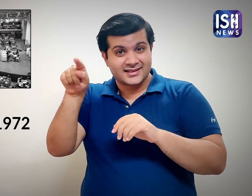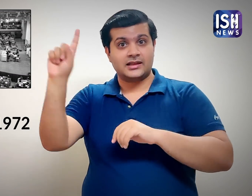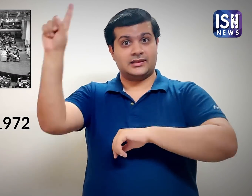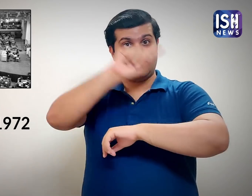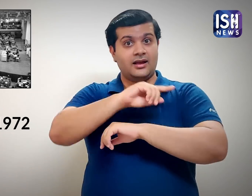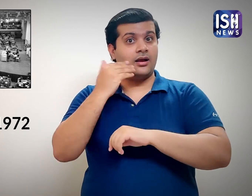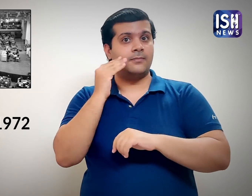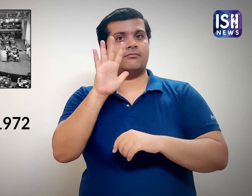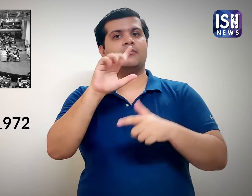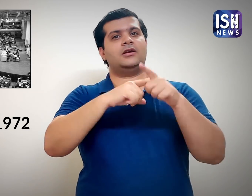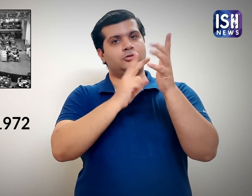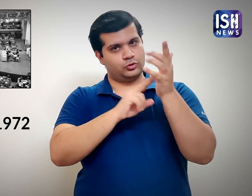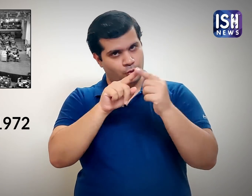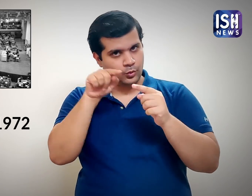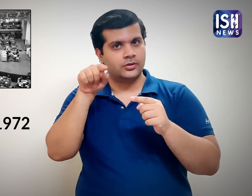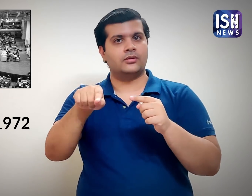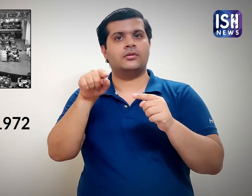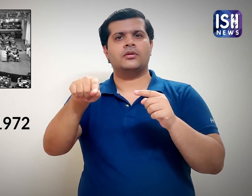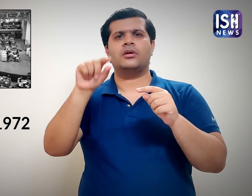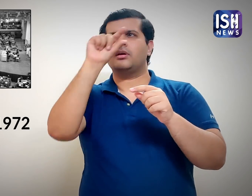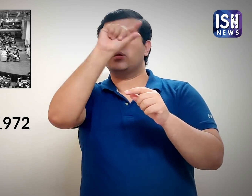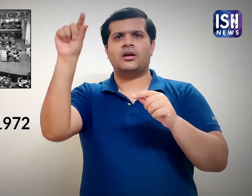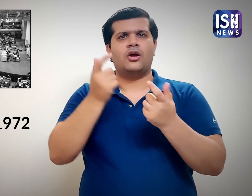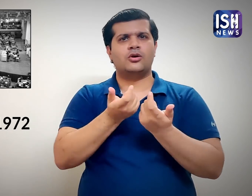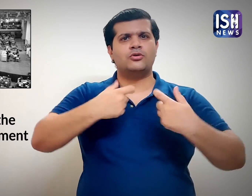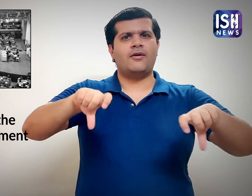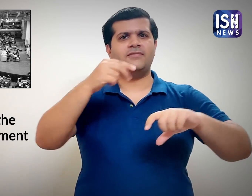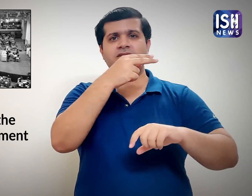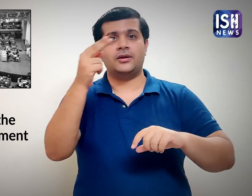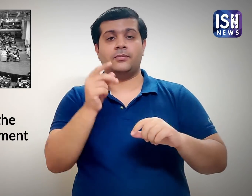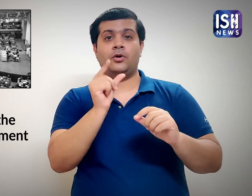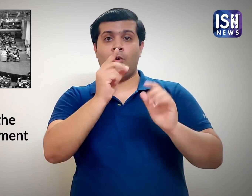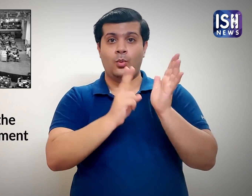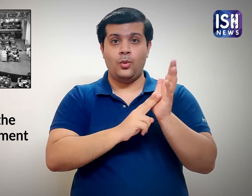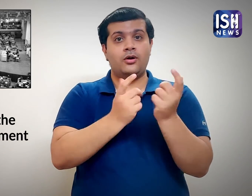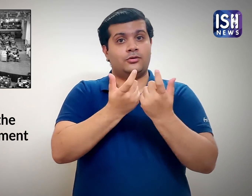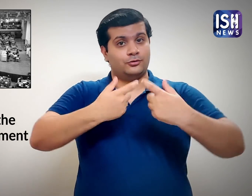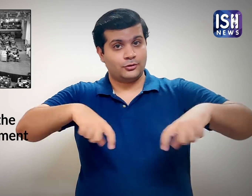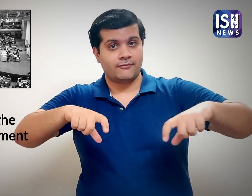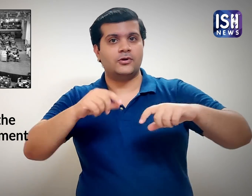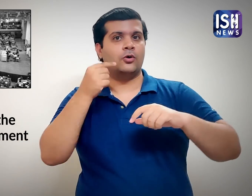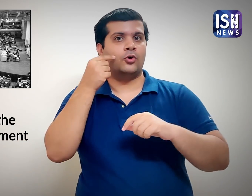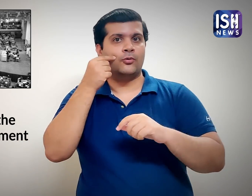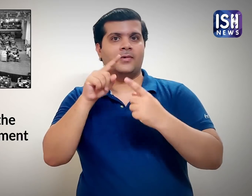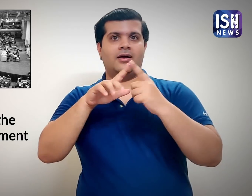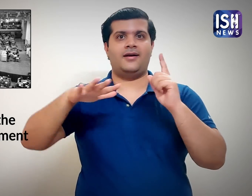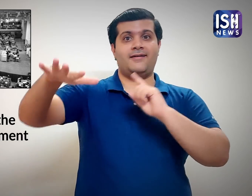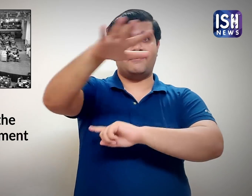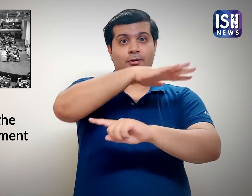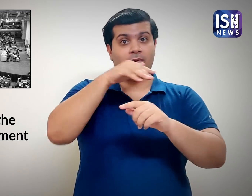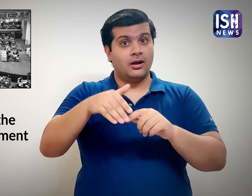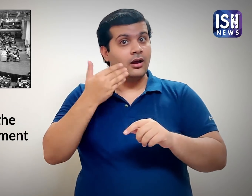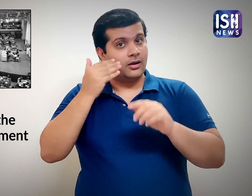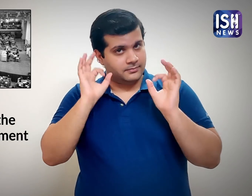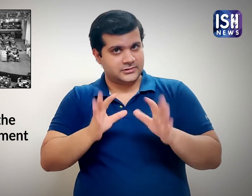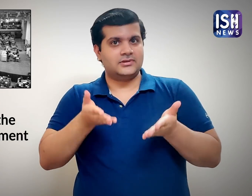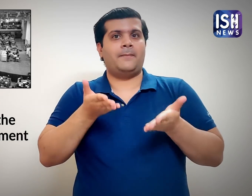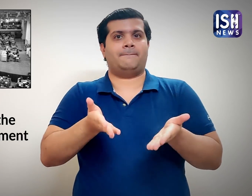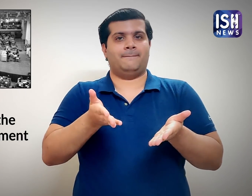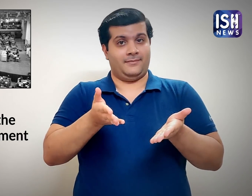as on 5th June the United Nations Conference on the Human Environment was held.